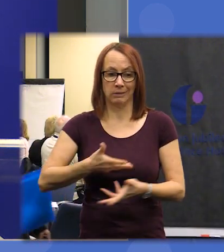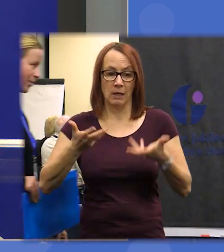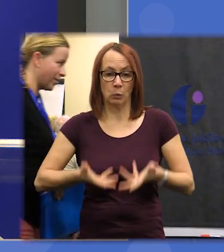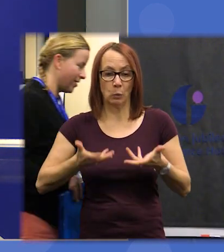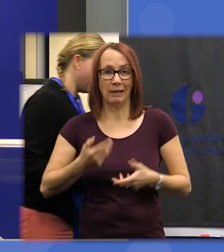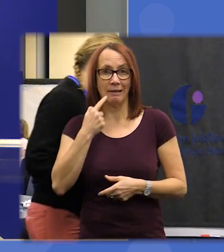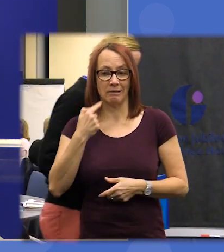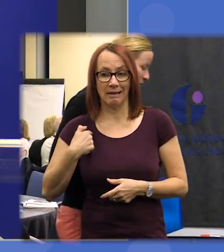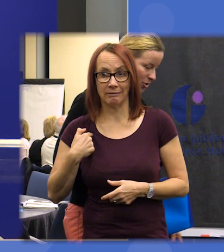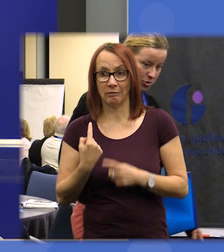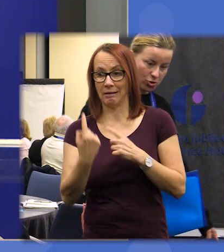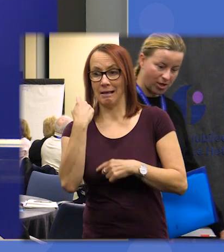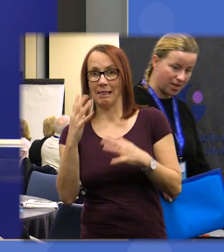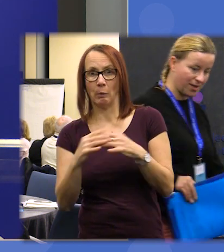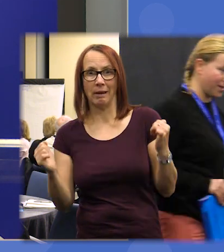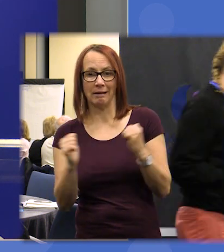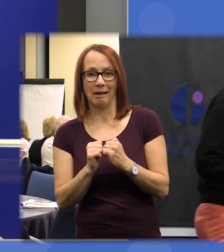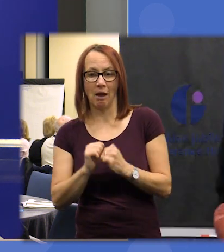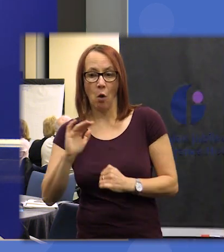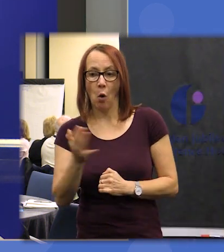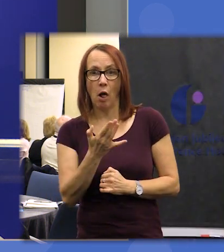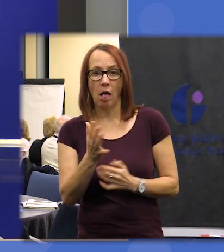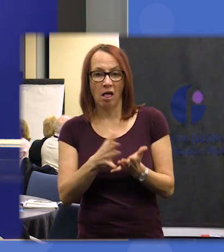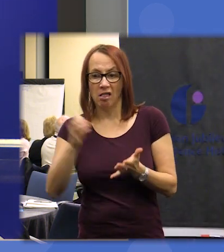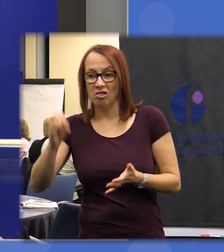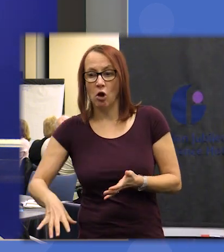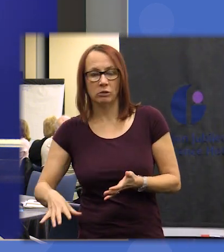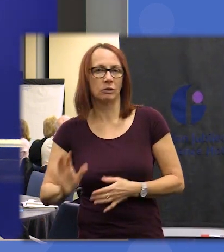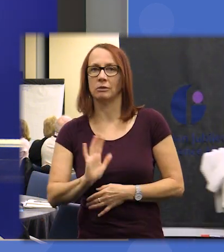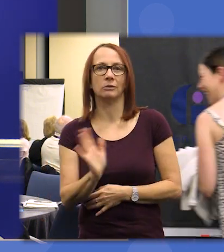the weekend before we're not losing that so all the material that is moving us